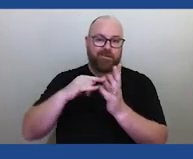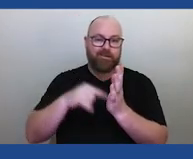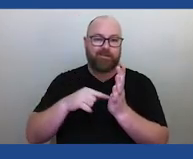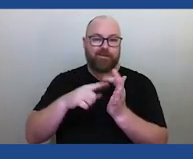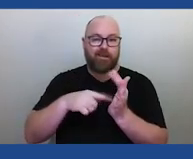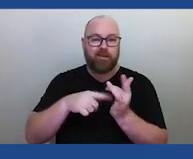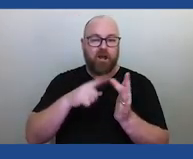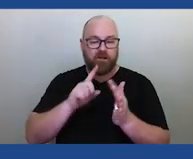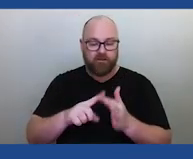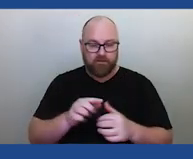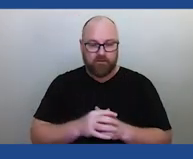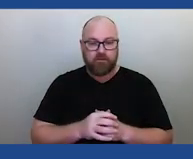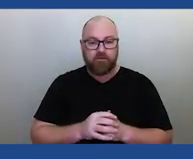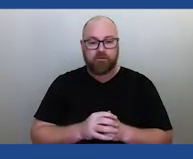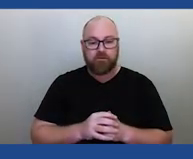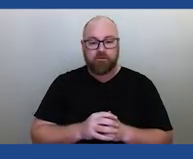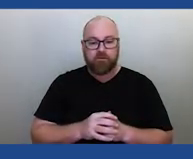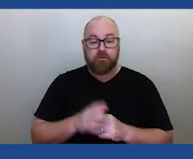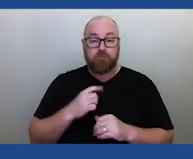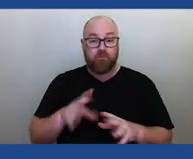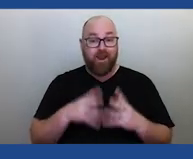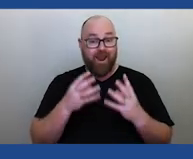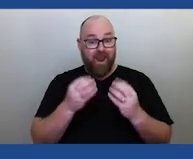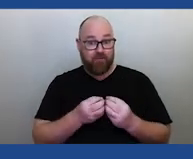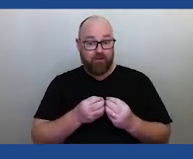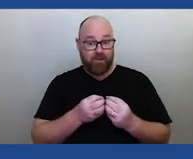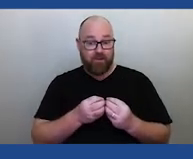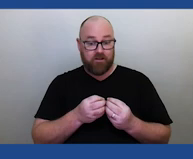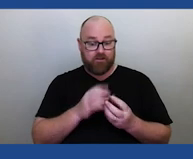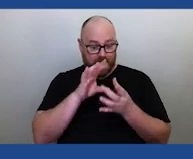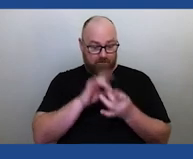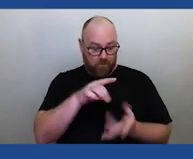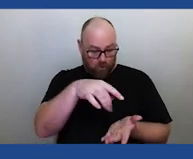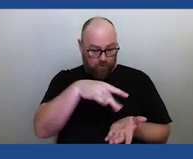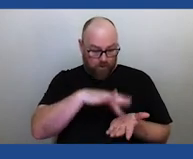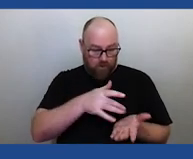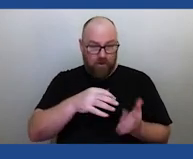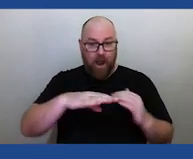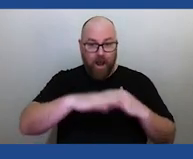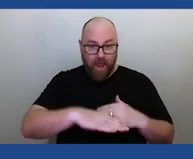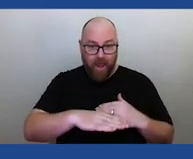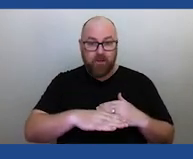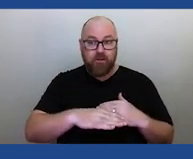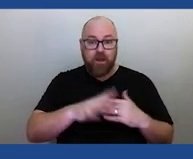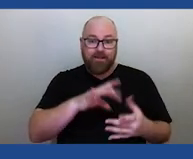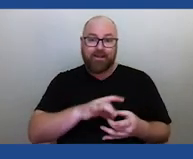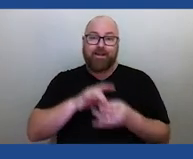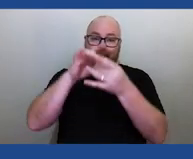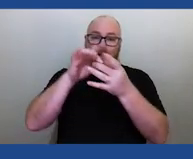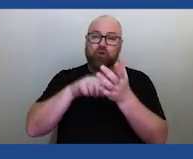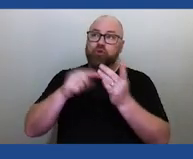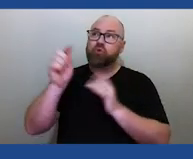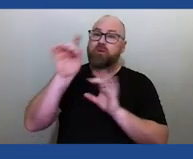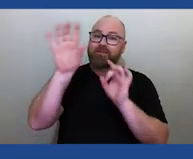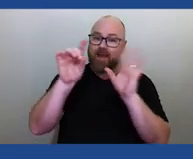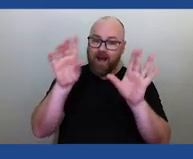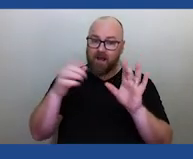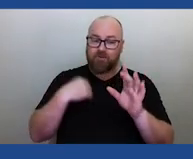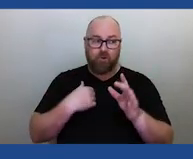Because if everything on the land is encoded in the stars, then your ability to measure time and to understand the changing of seasons, the behavior of